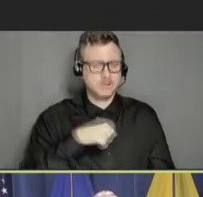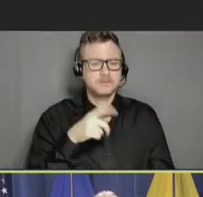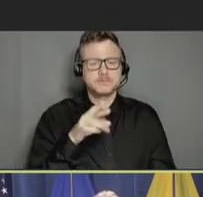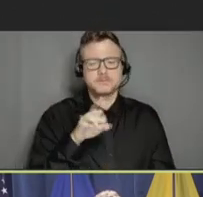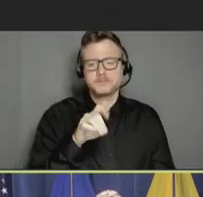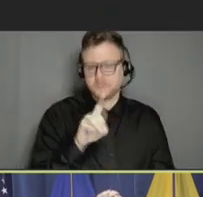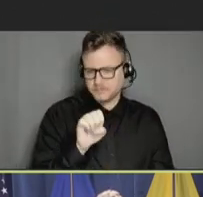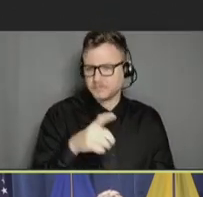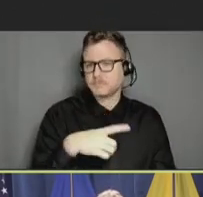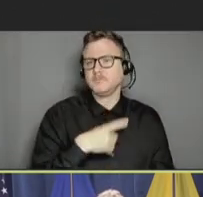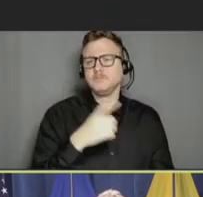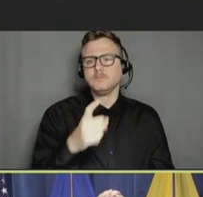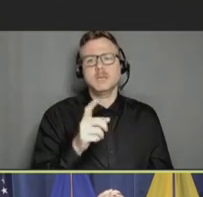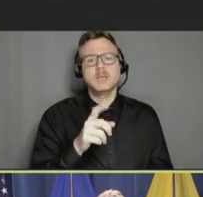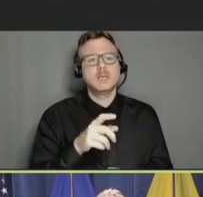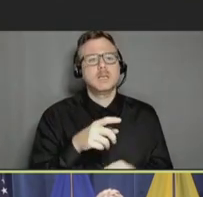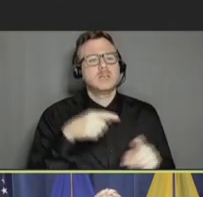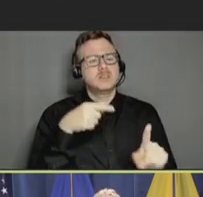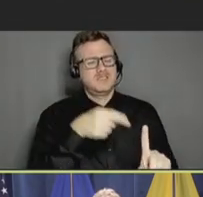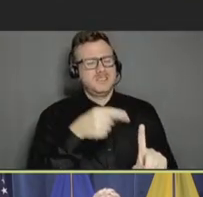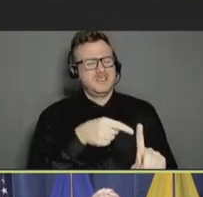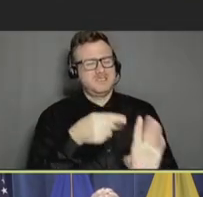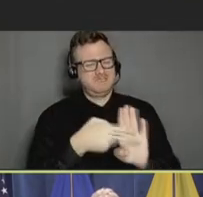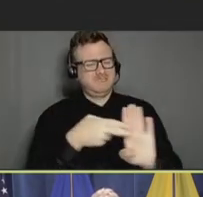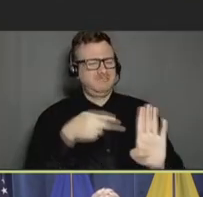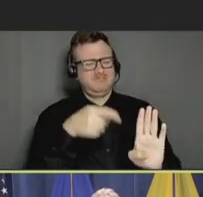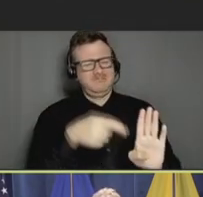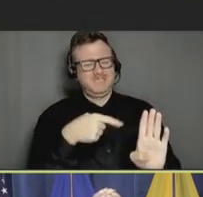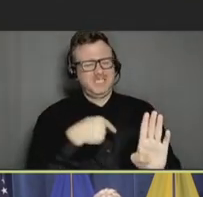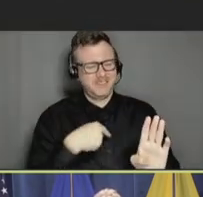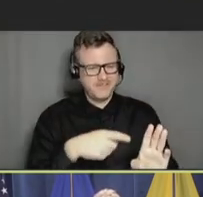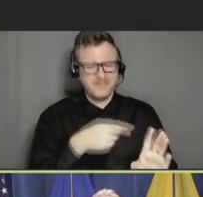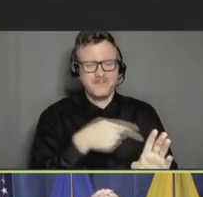Stigma and discrimination deter people from accessing health services or seeking care